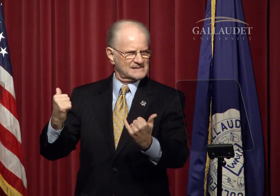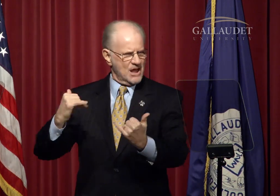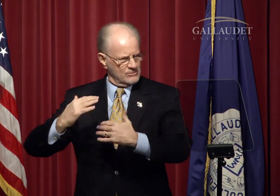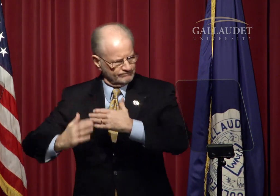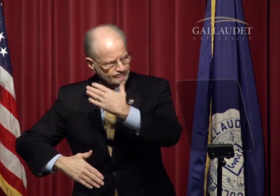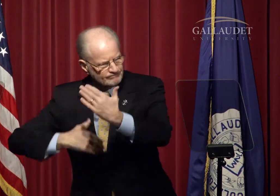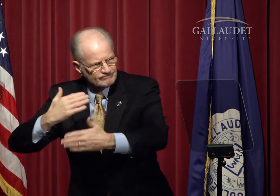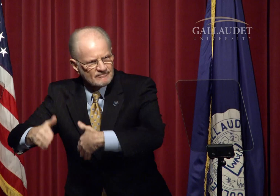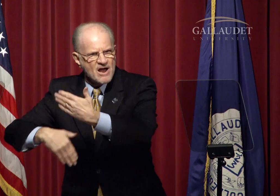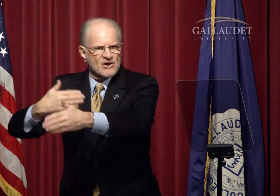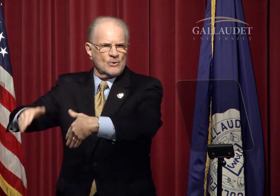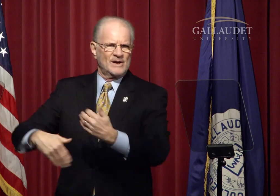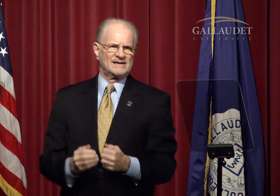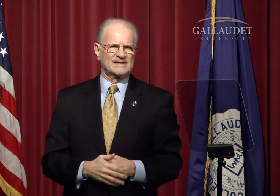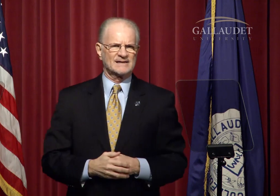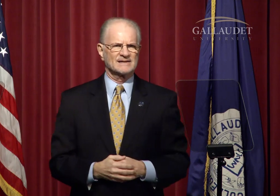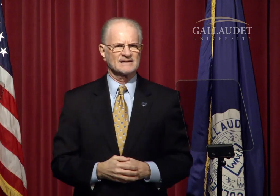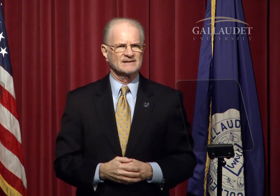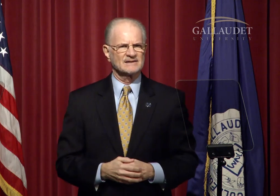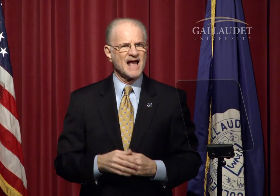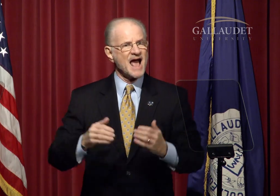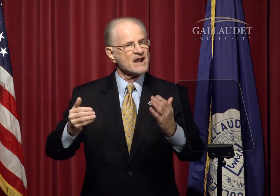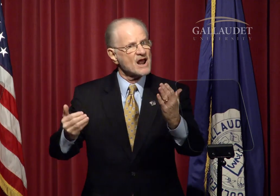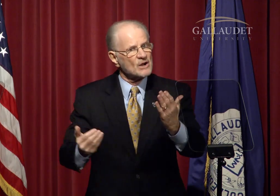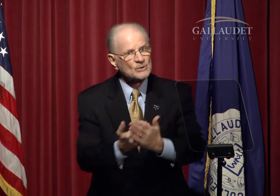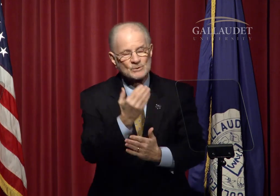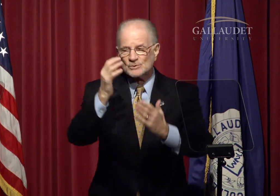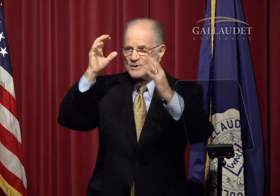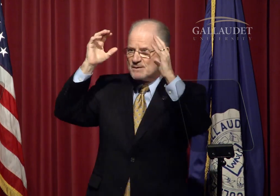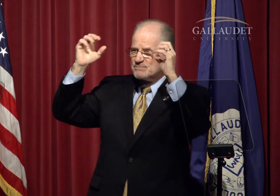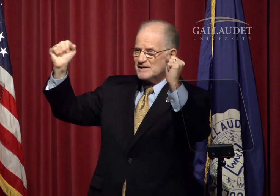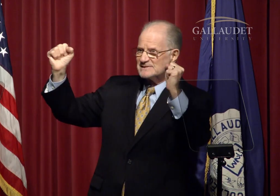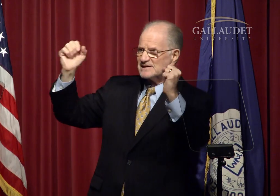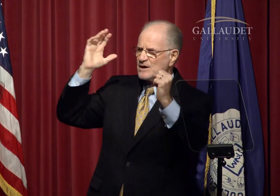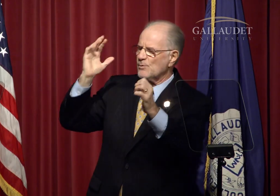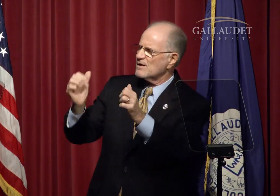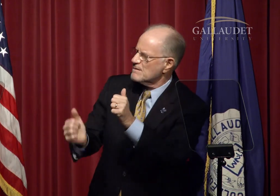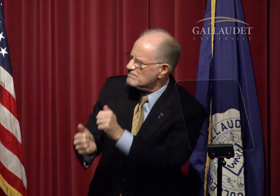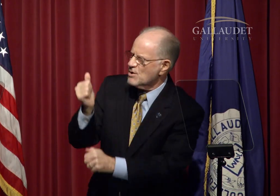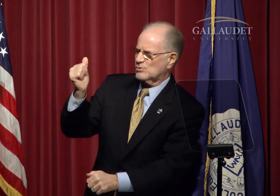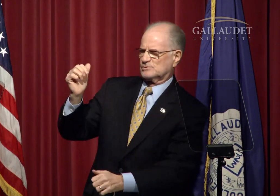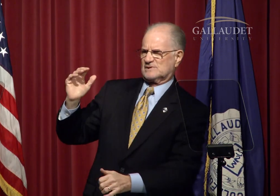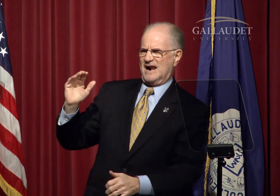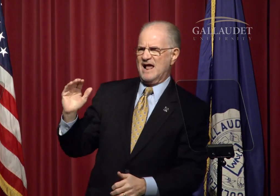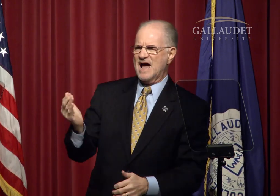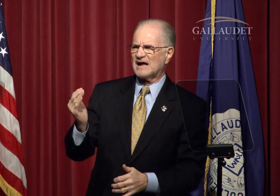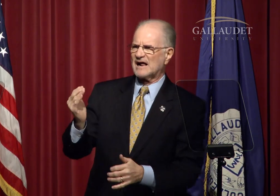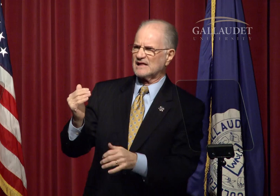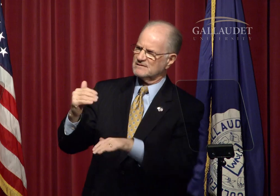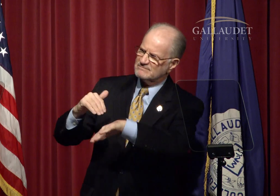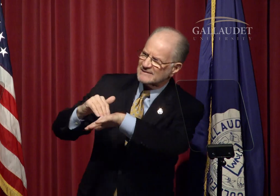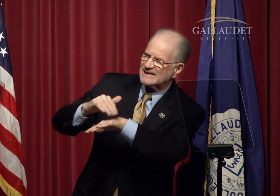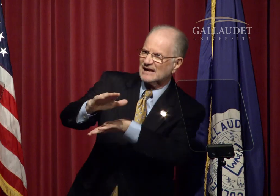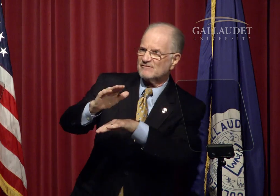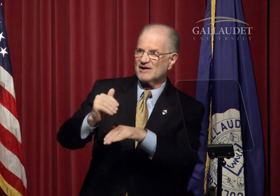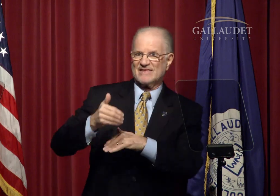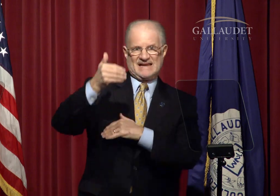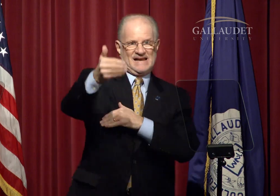is underway. And a new President will most likely deliver